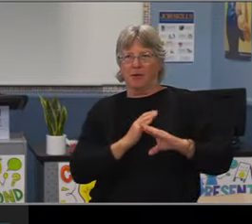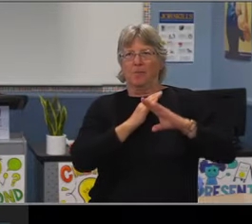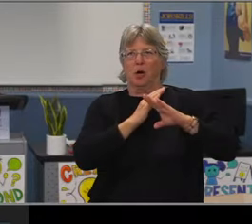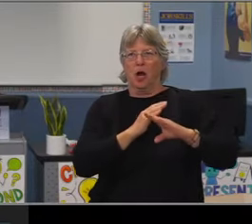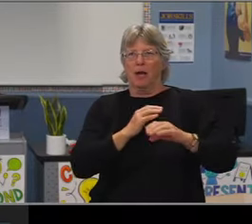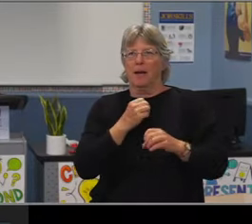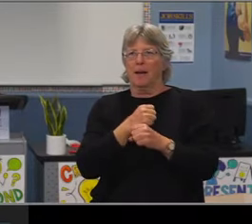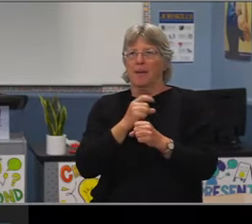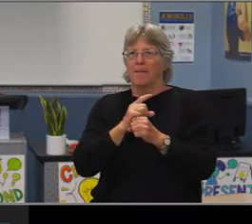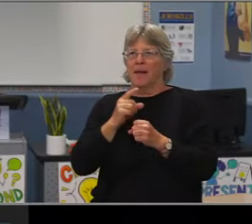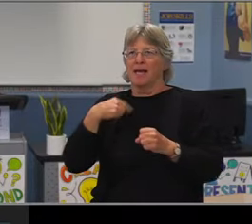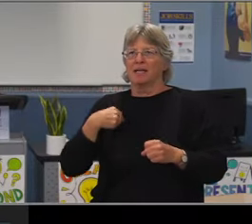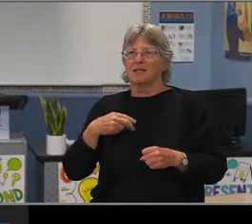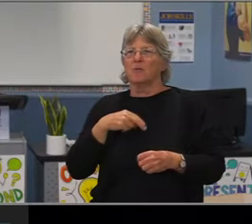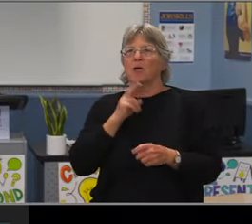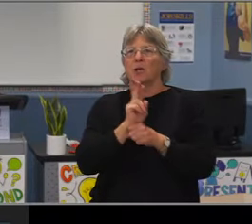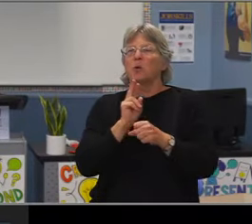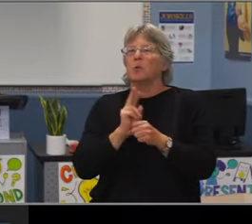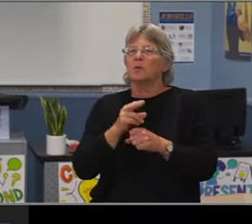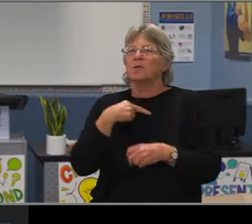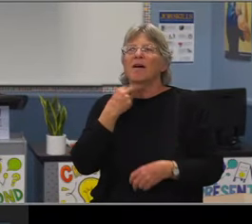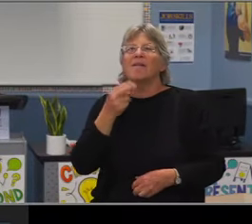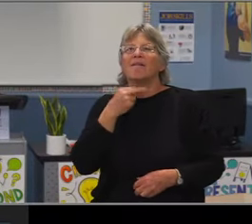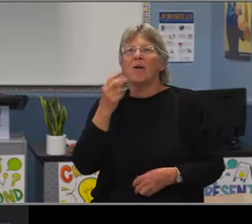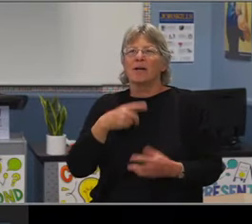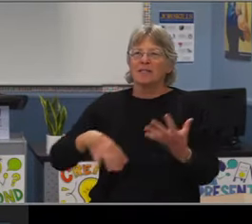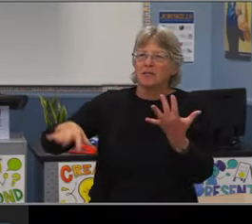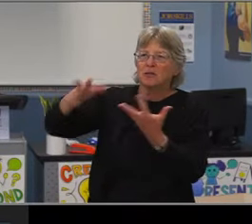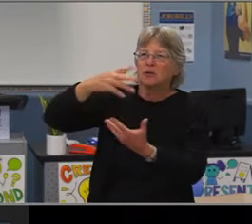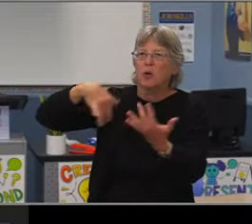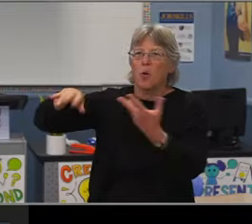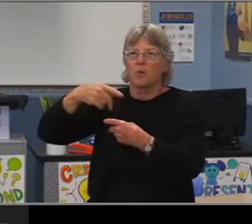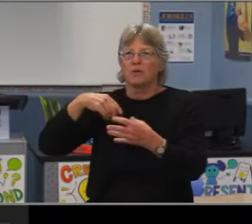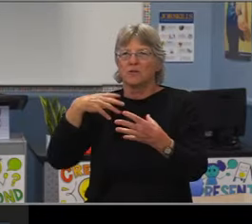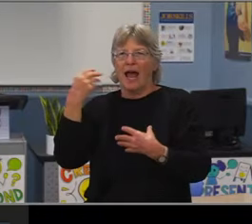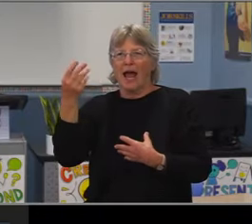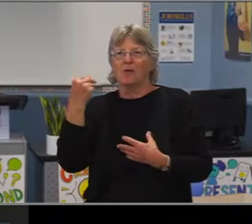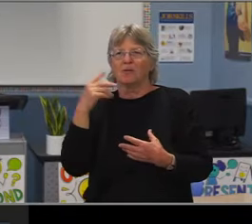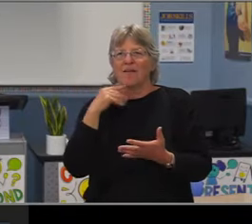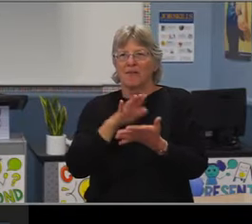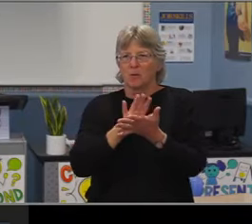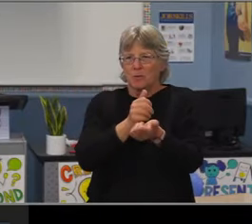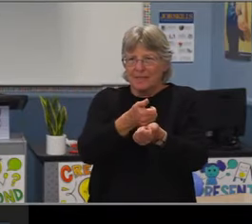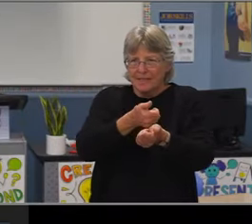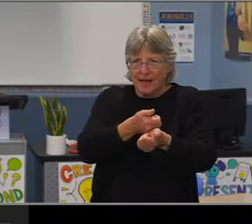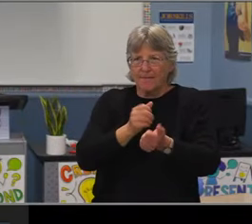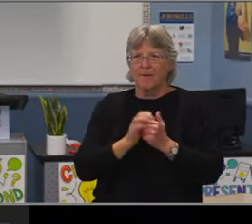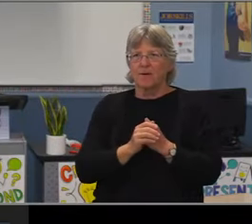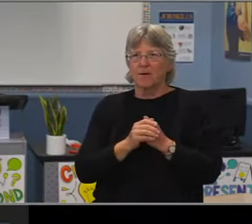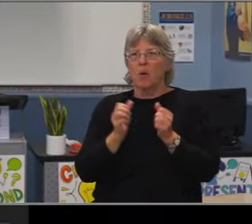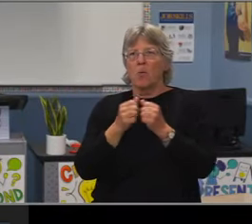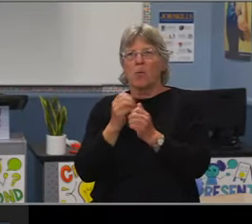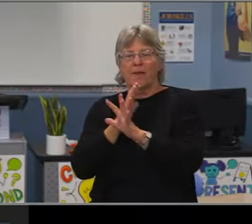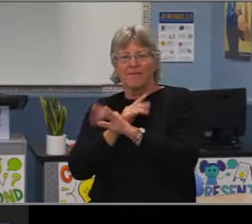and public testimony on items not listed on the agenda? [Dr. Baker] We do have one comment which will be played right now.